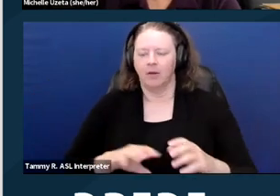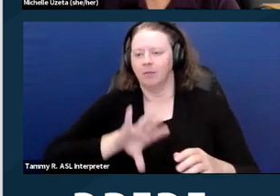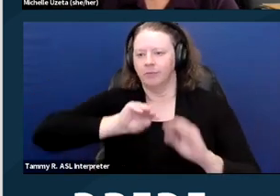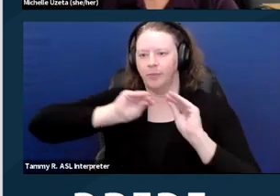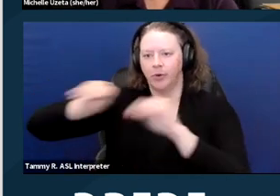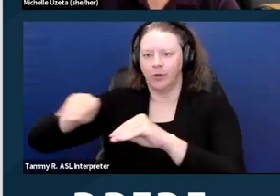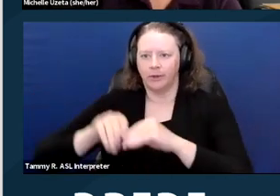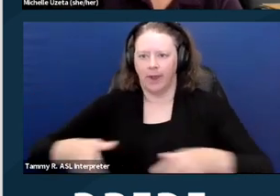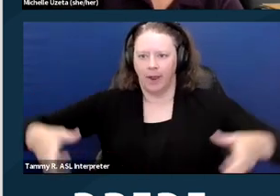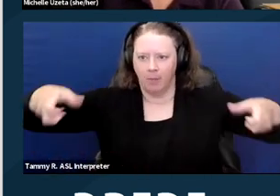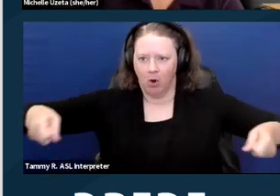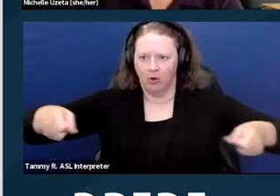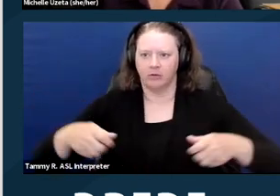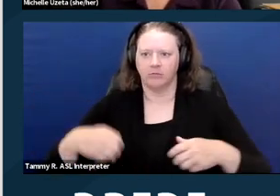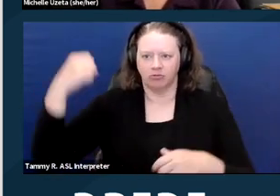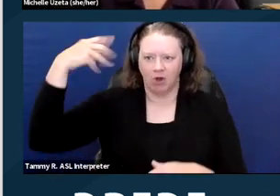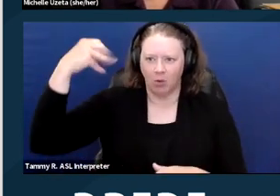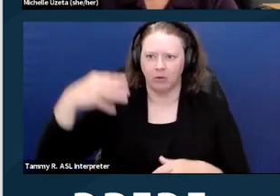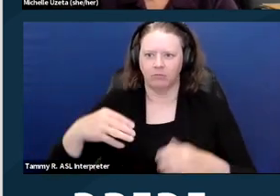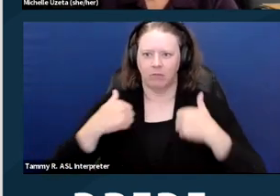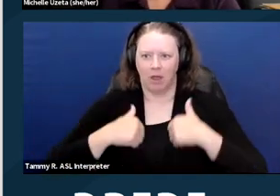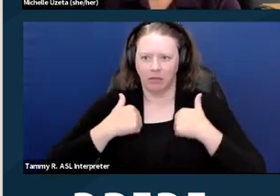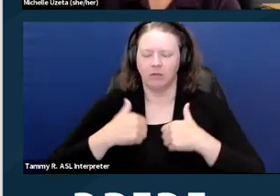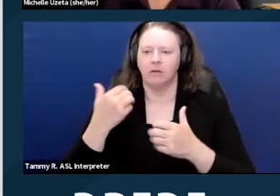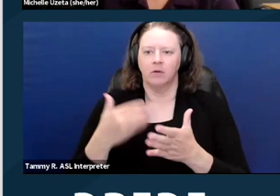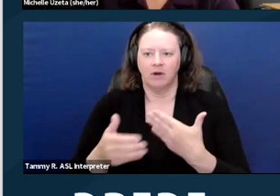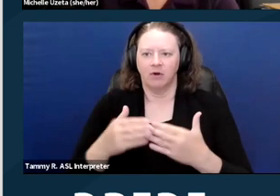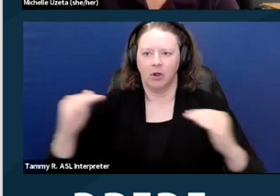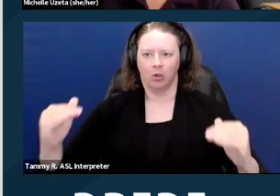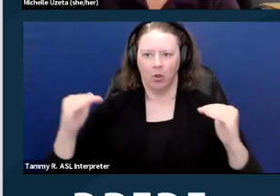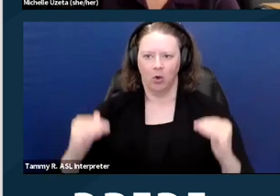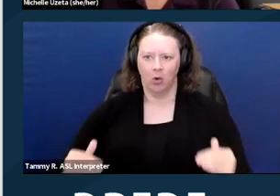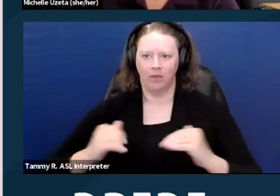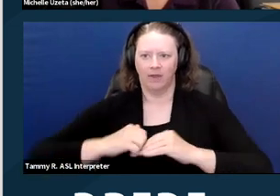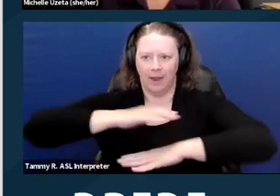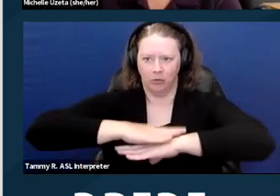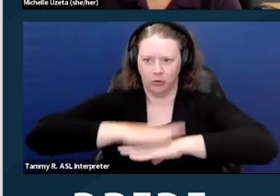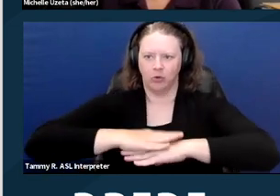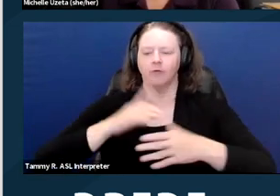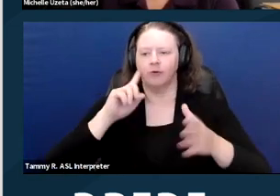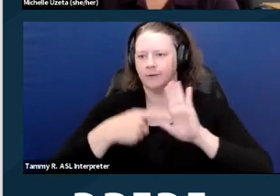Those are the types of things that we're talking about here. And again, there's some citations if you would like to learn more about